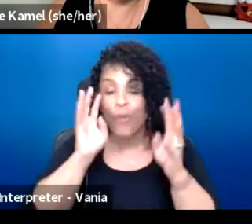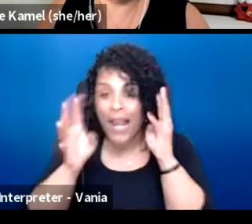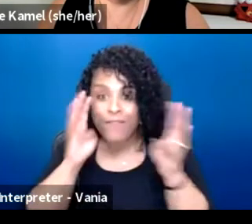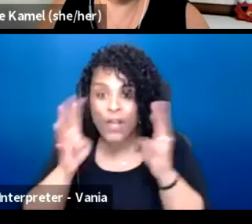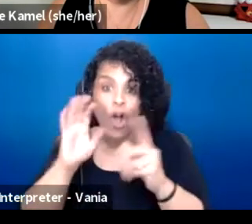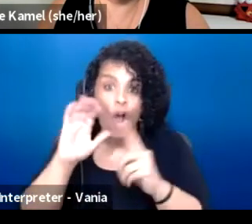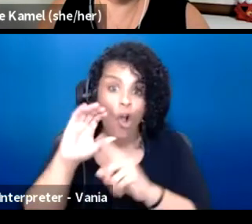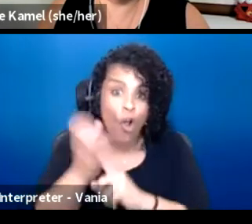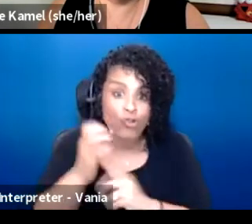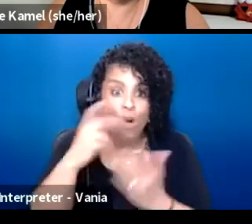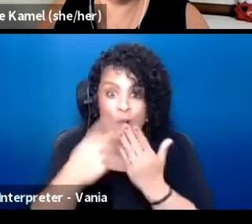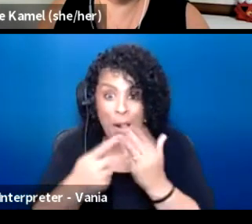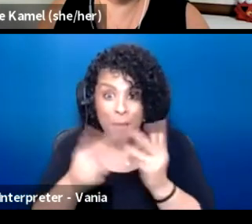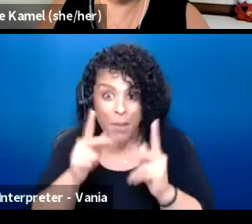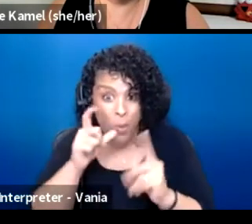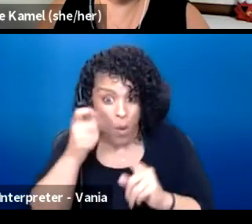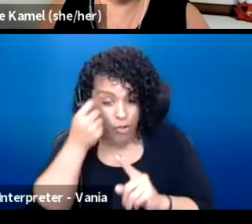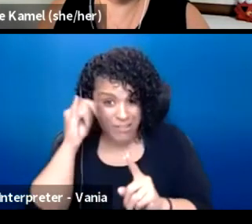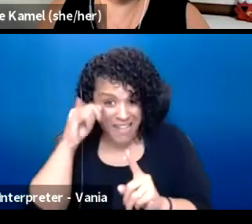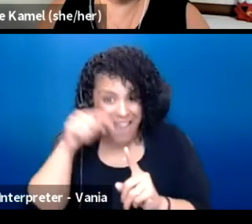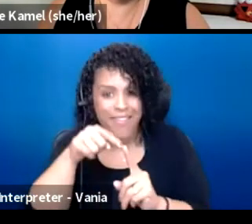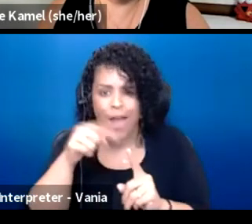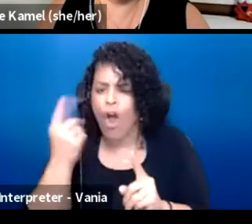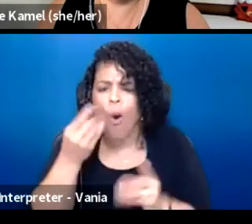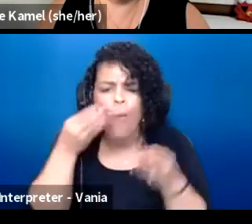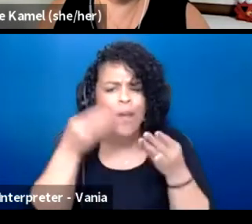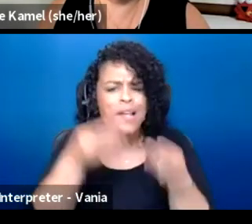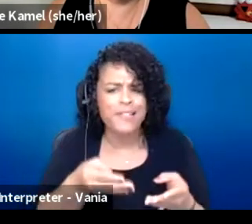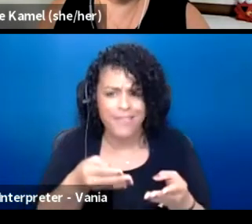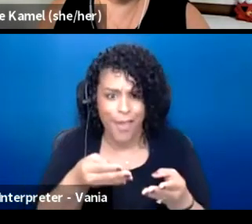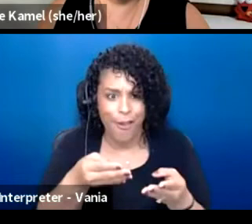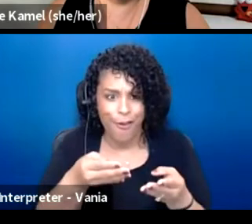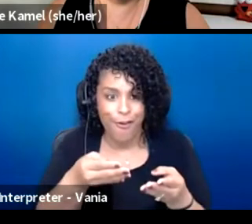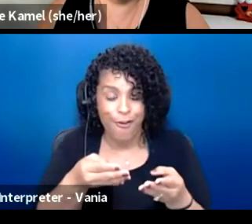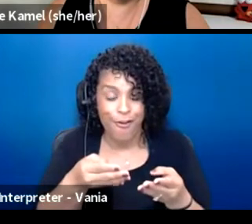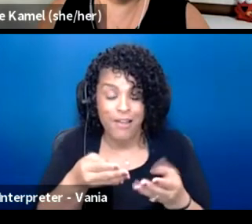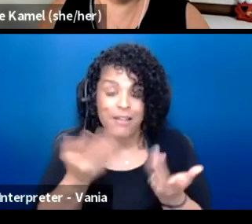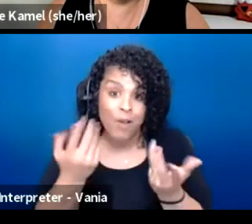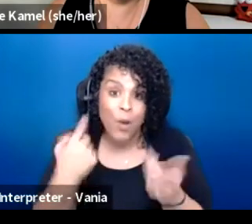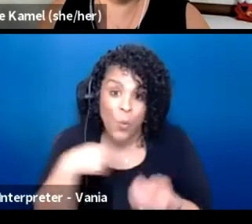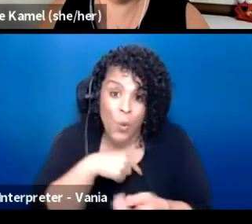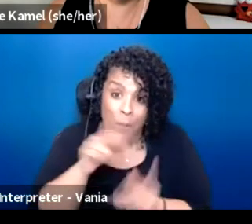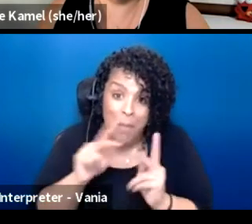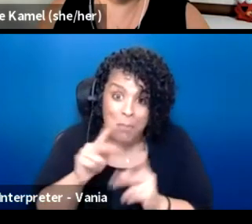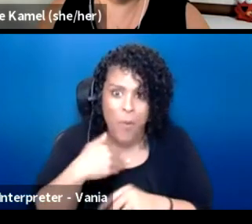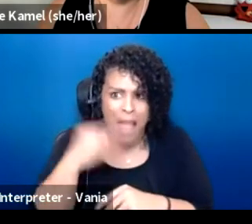a person who understands that is always there to, because one, we're people. We have thoughts about all of these things,